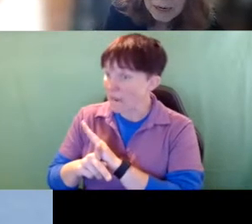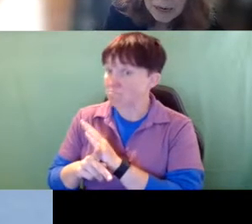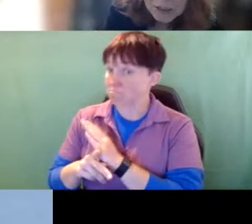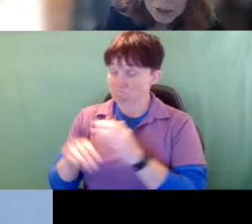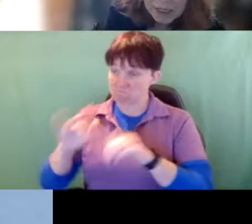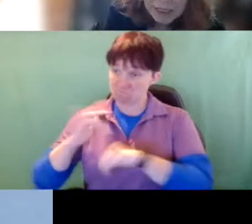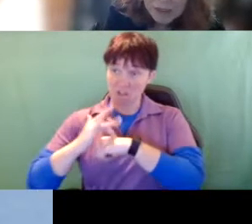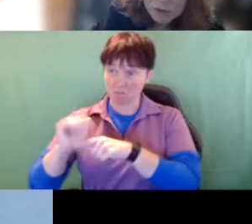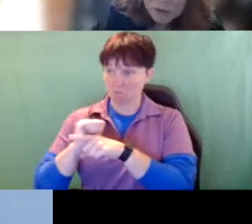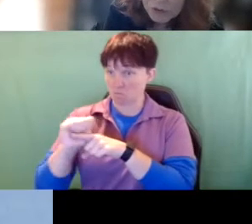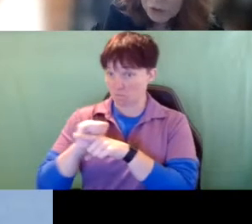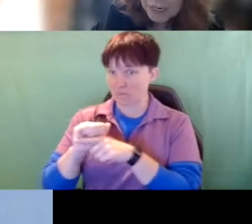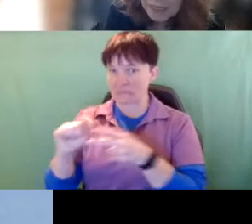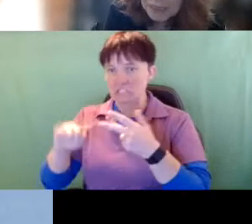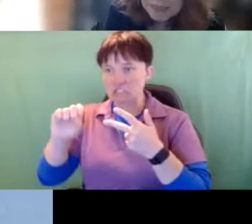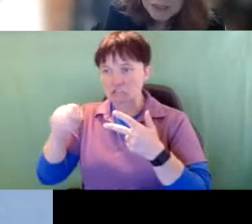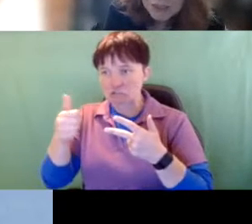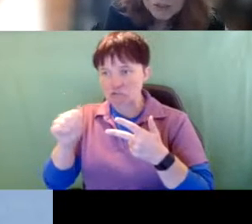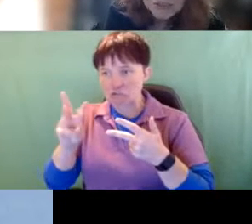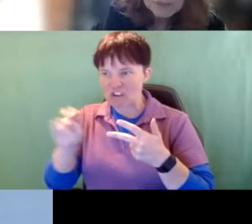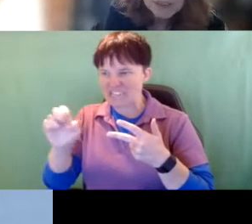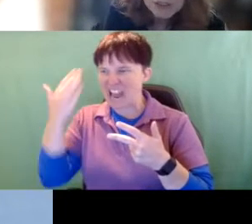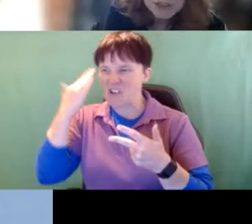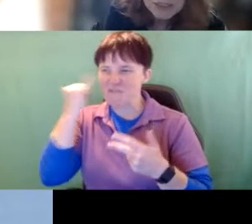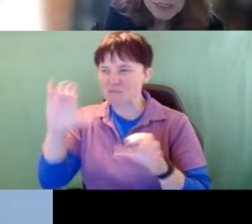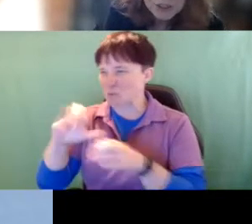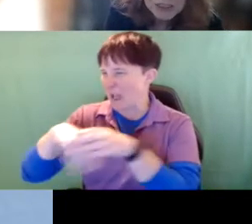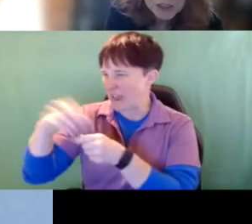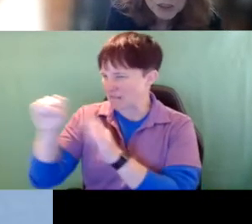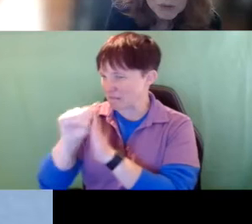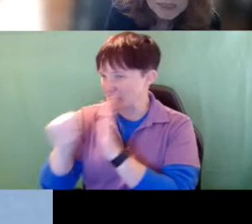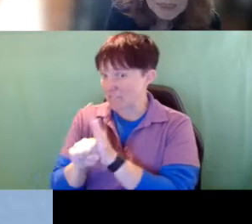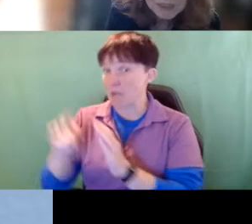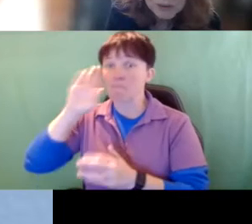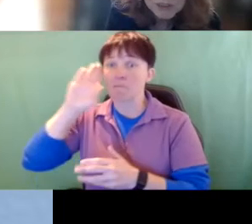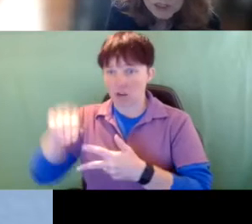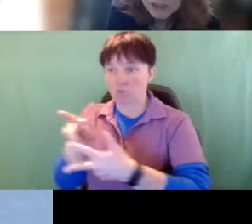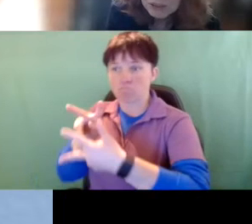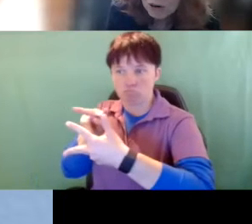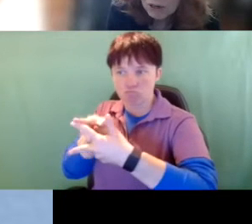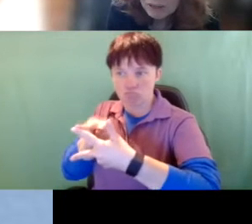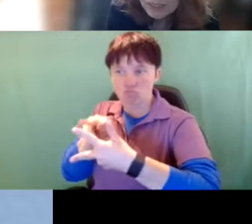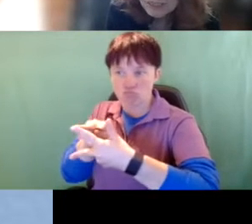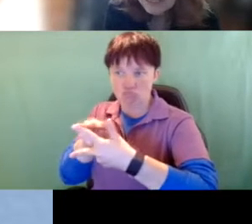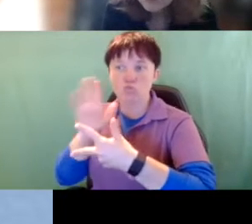Uh Shawnee I don’t know if they’re doing out of state students But certainly USU and Central Michigan are